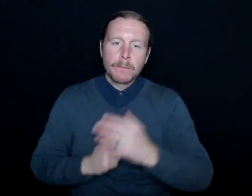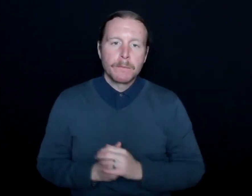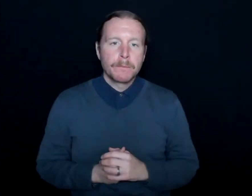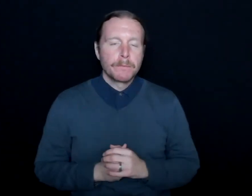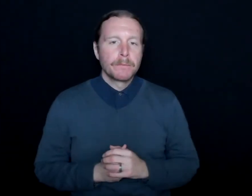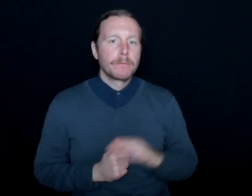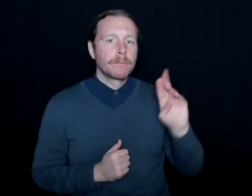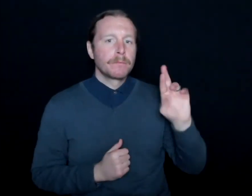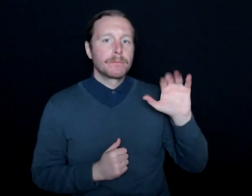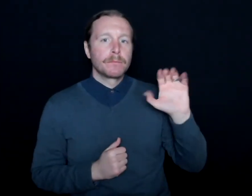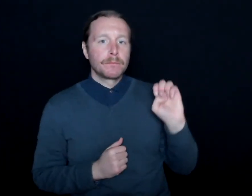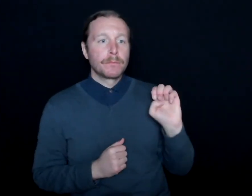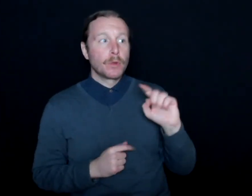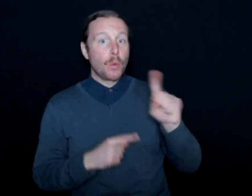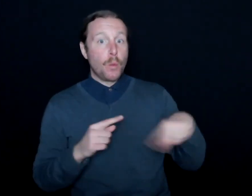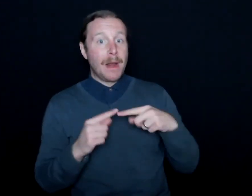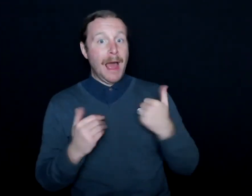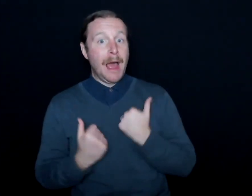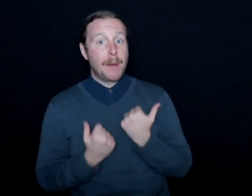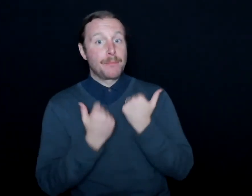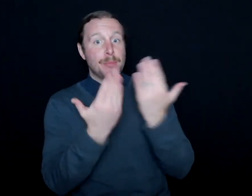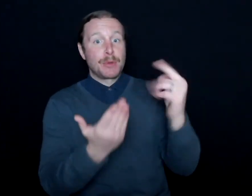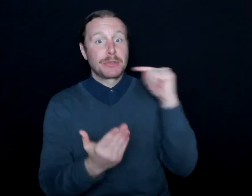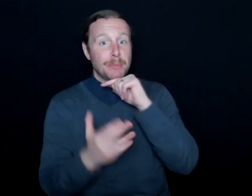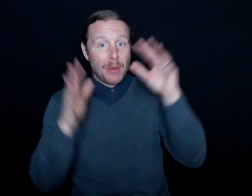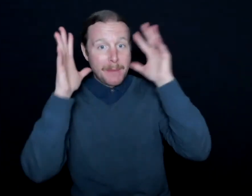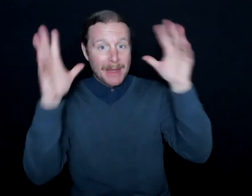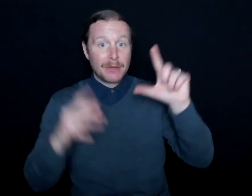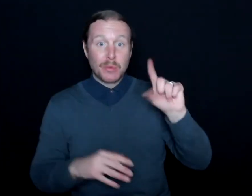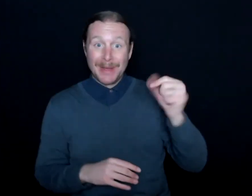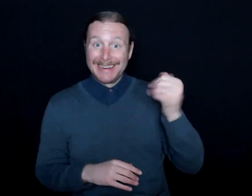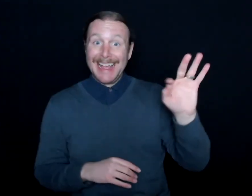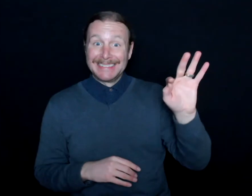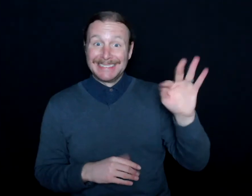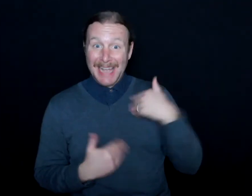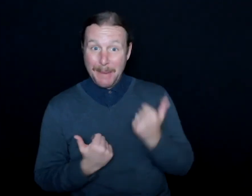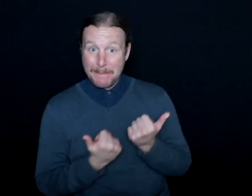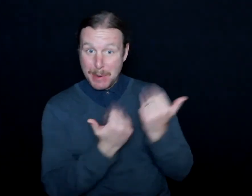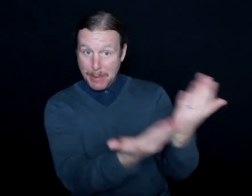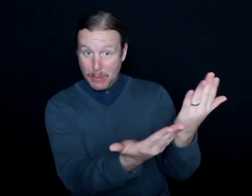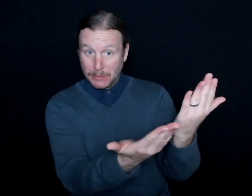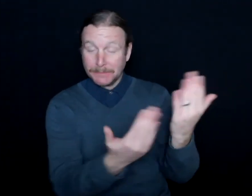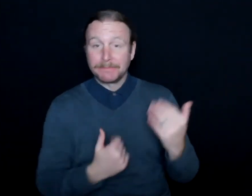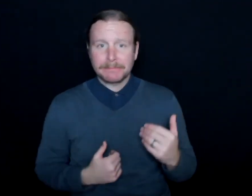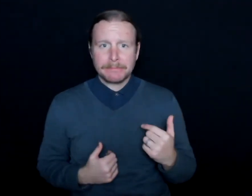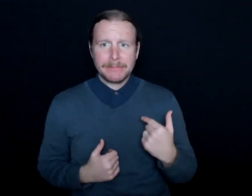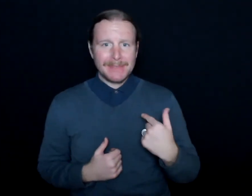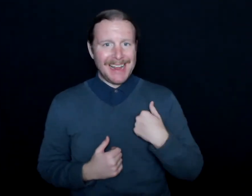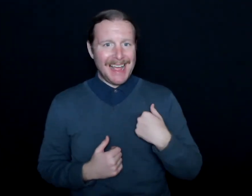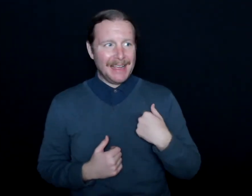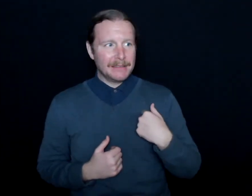So when I proposed to the Milwaukee Bucks in 2019, I had just been functioning